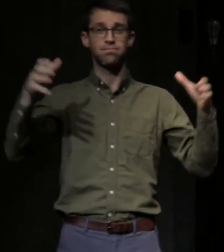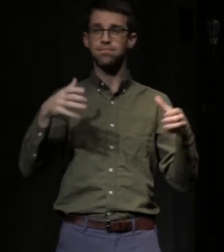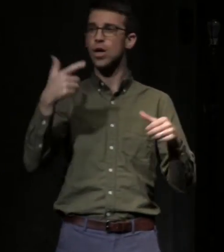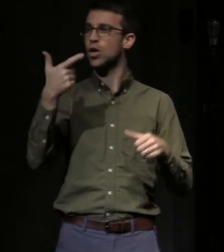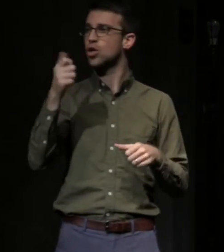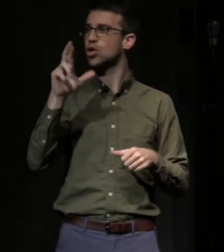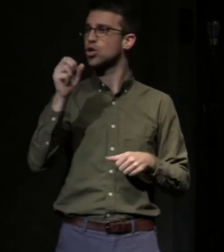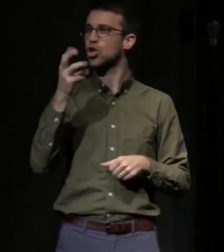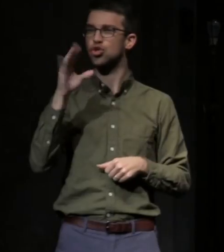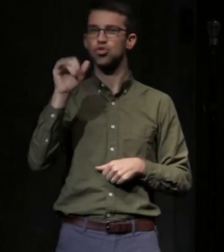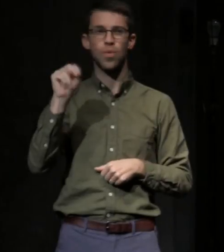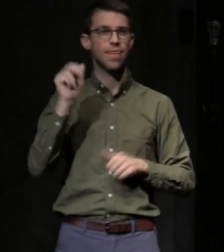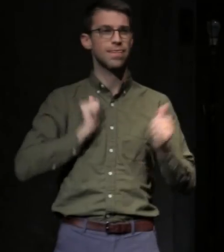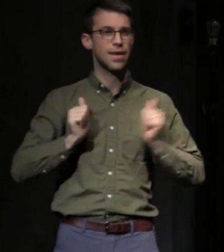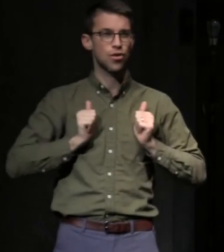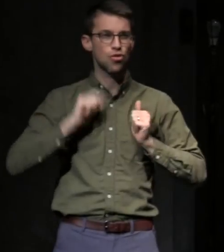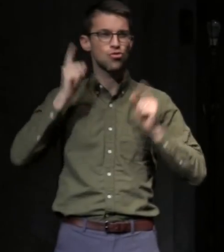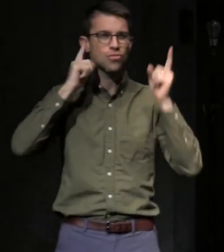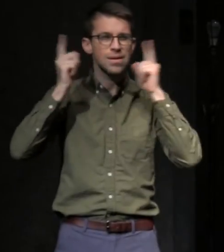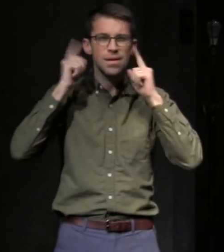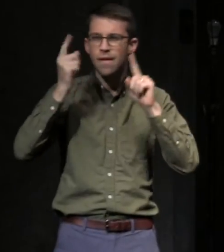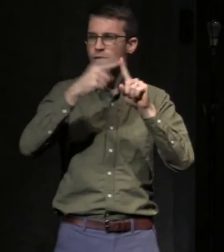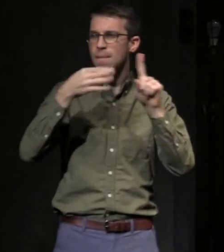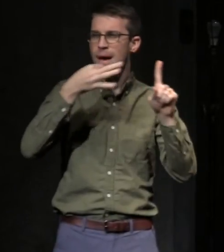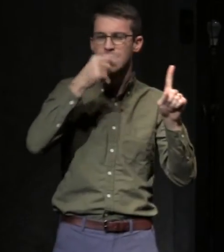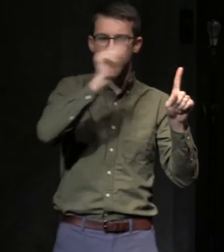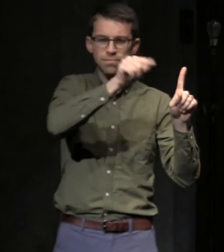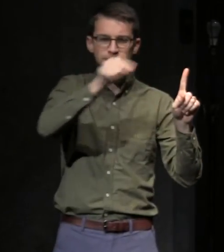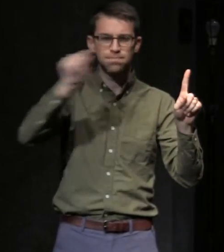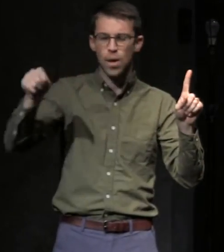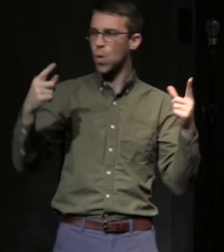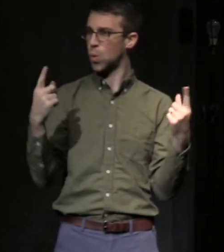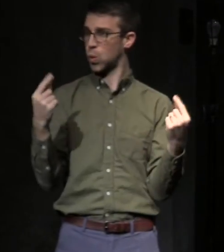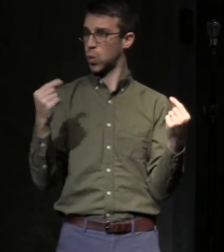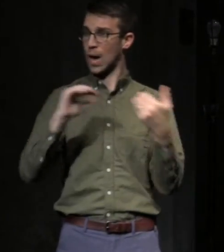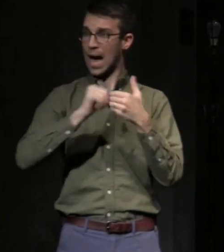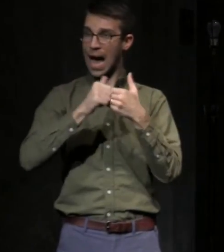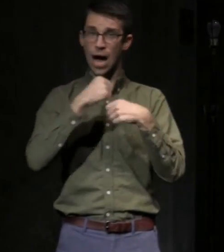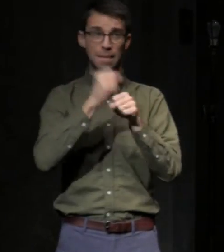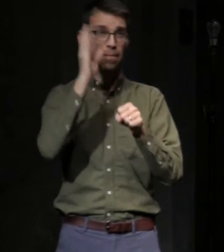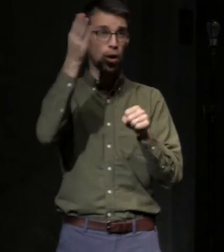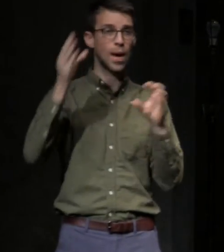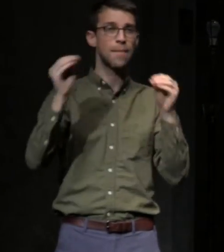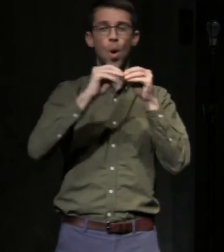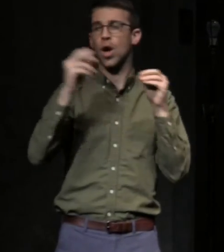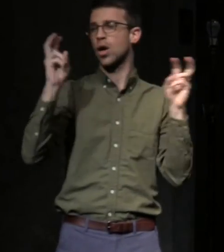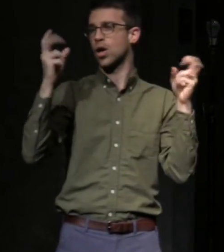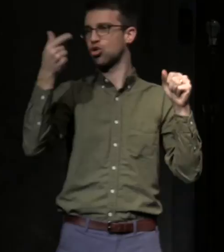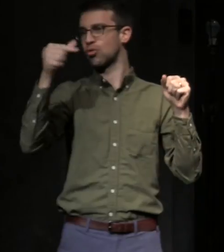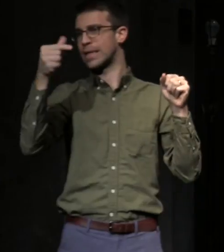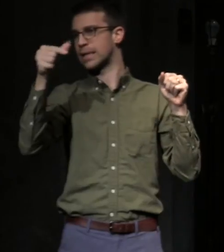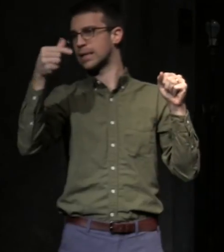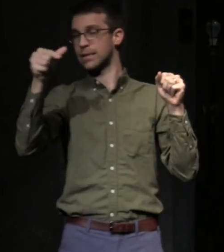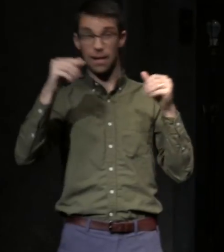to hear from experts about what we can all do to make Broadway more green, and how important that was to us all.